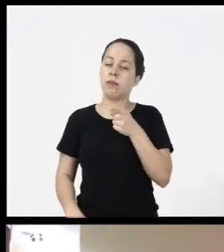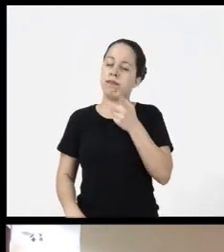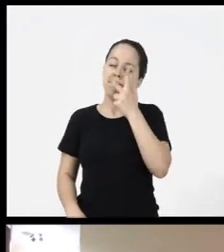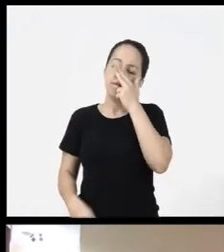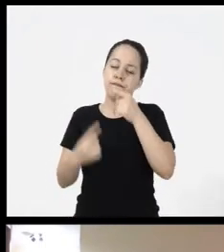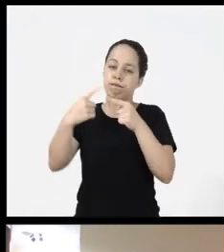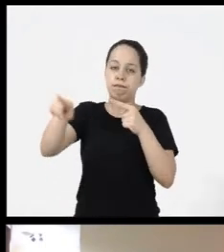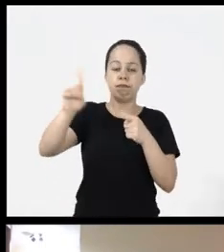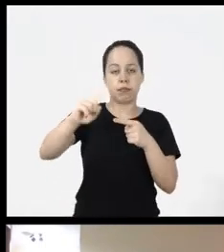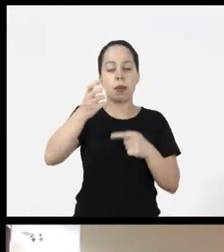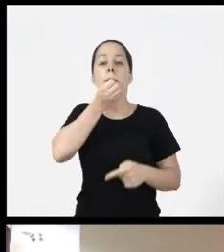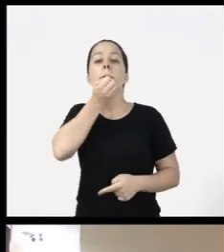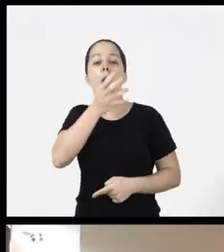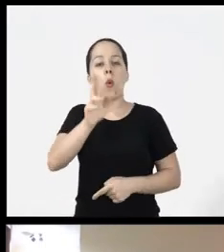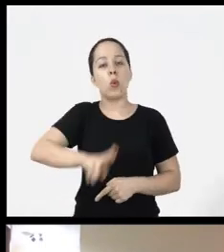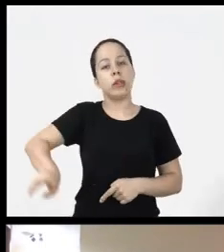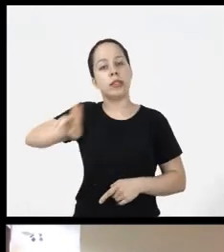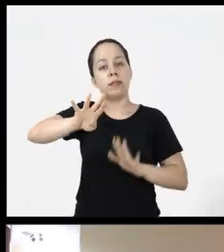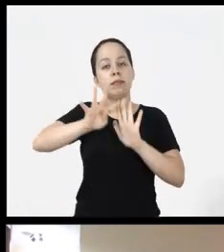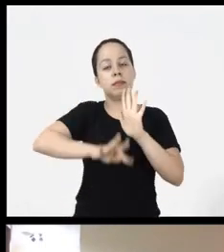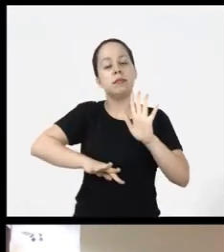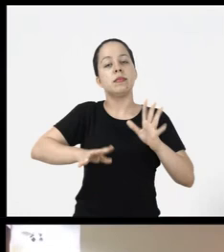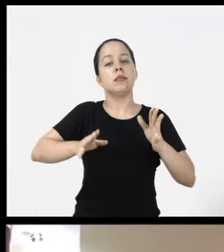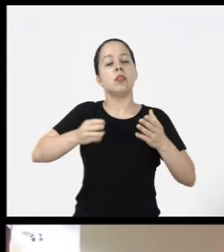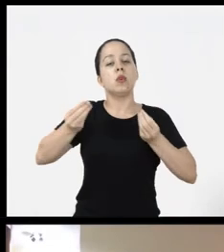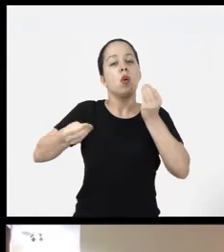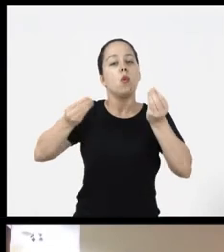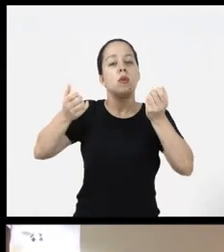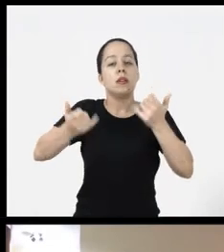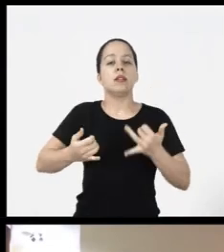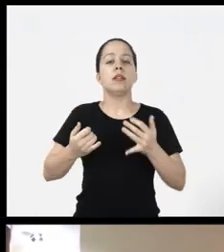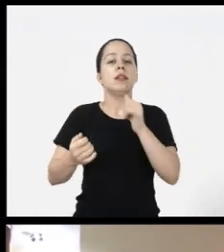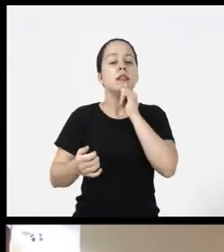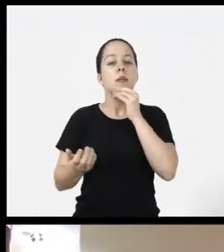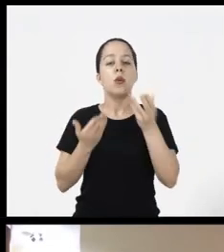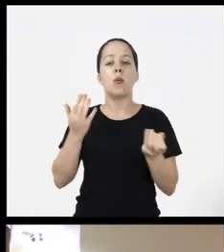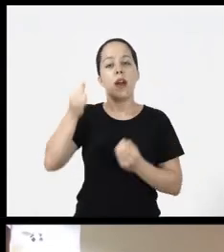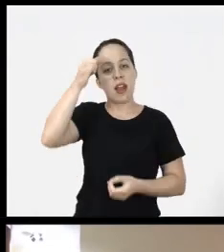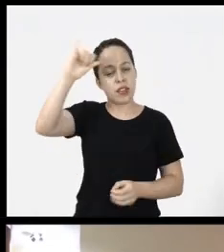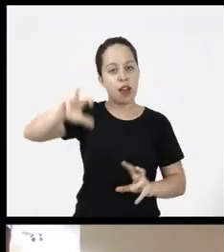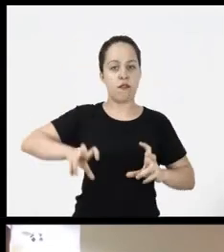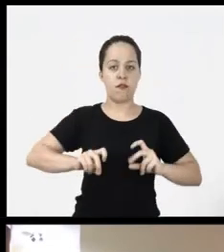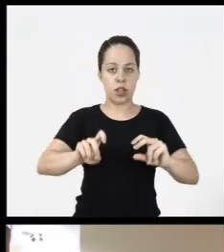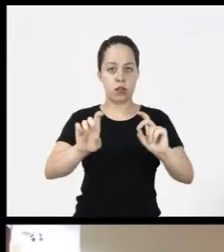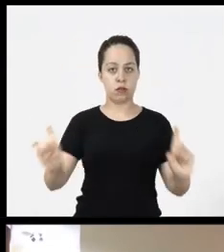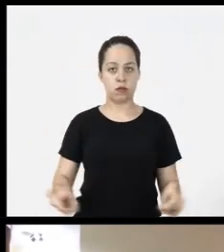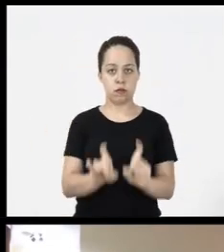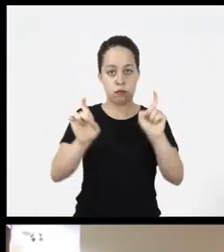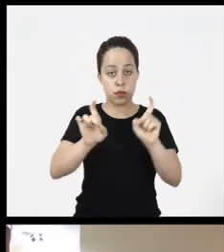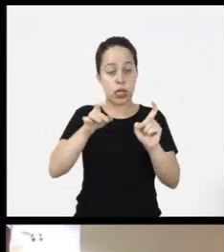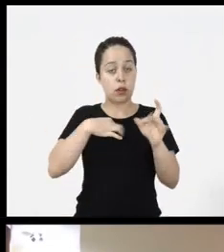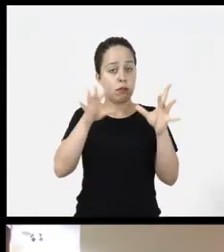the alternative text would be a graphic demonstrating the use of the virus and the description of the